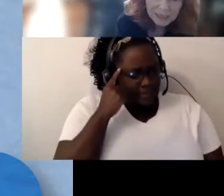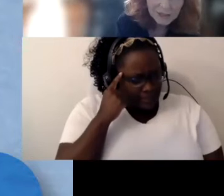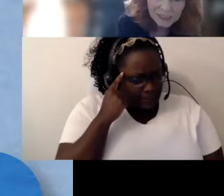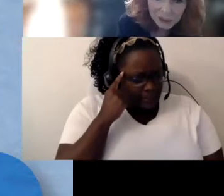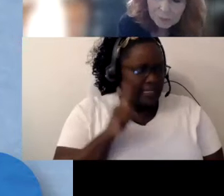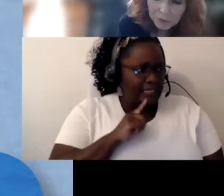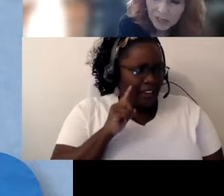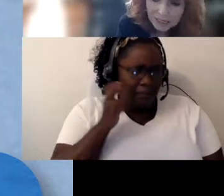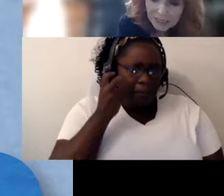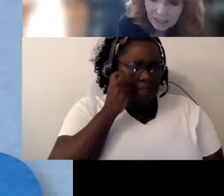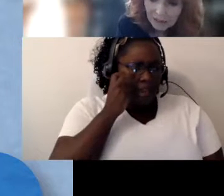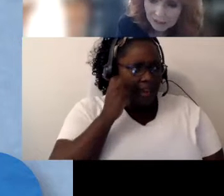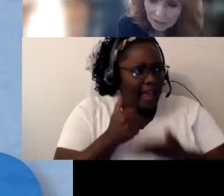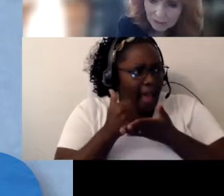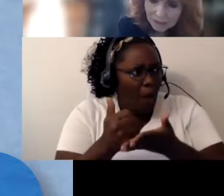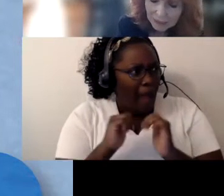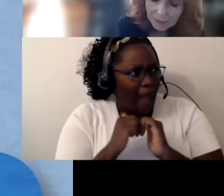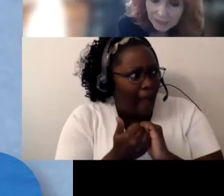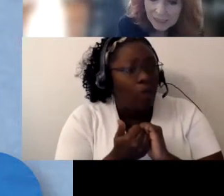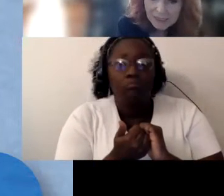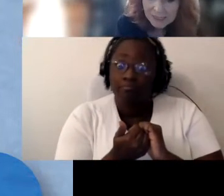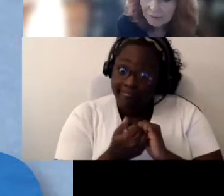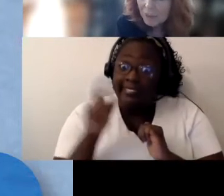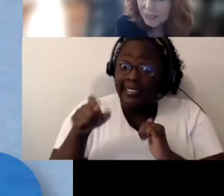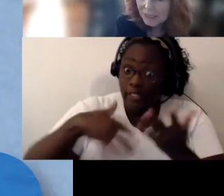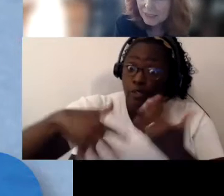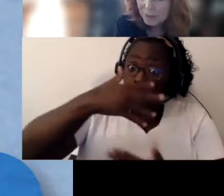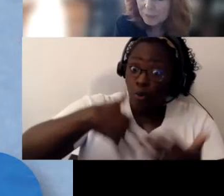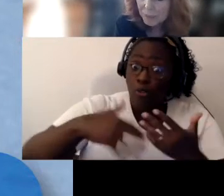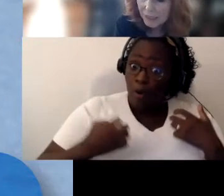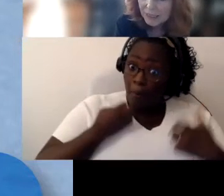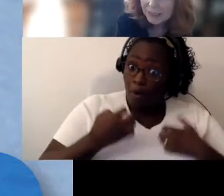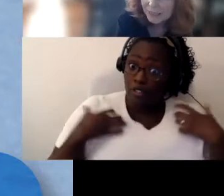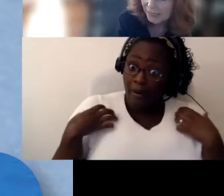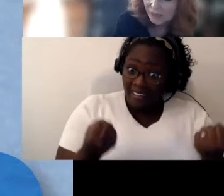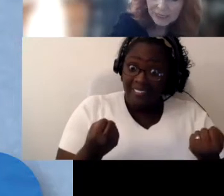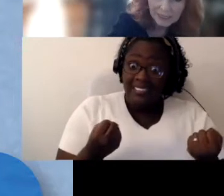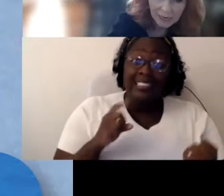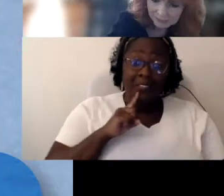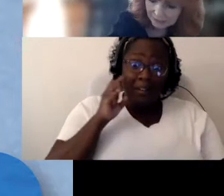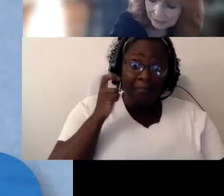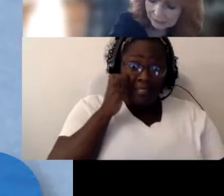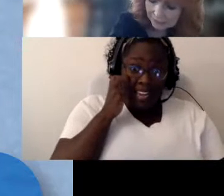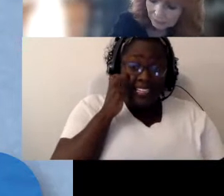intervention providing that also, because deafblindness can be pretty scary and isolating,